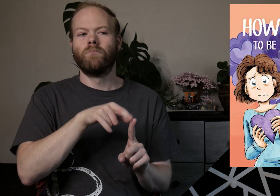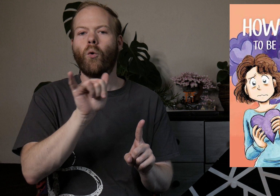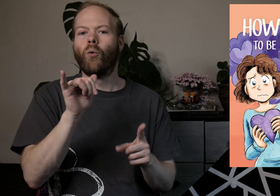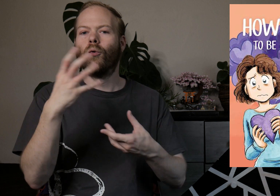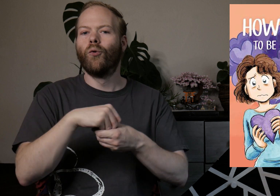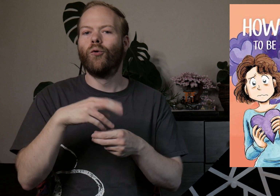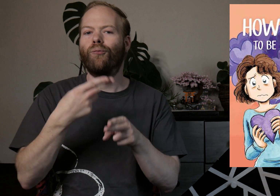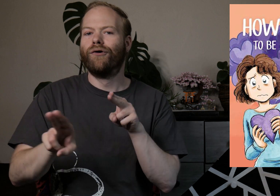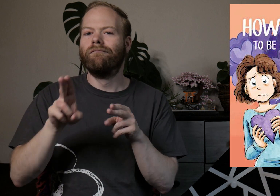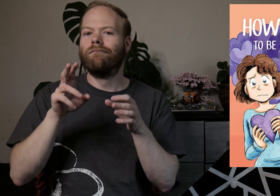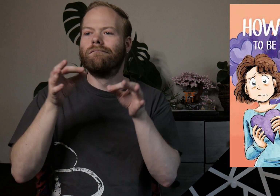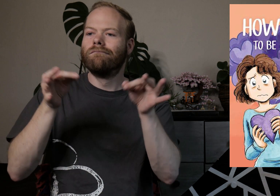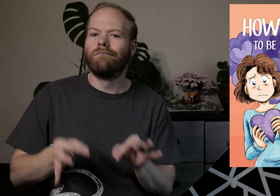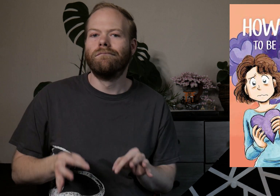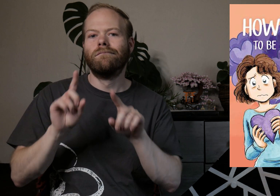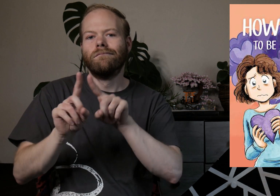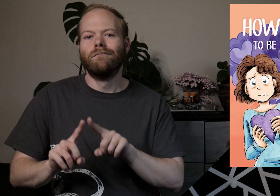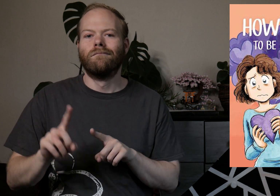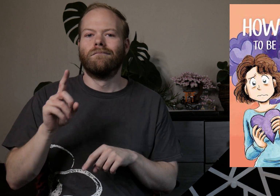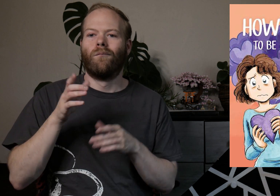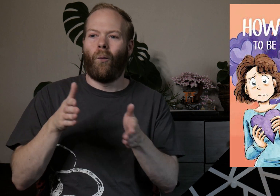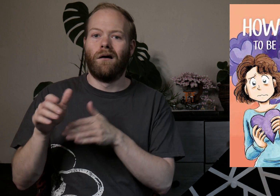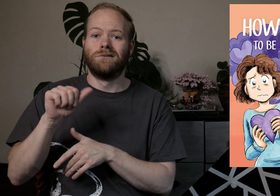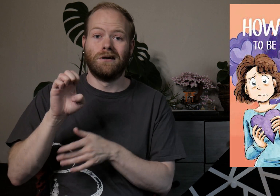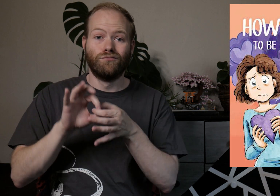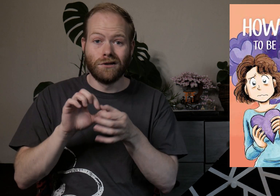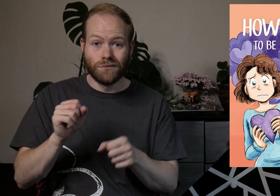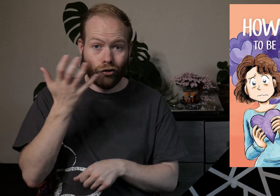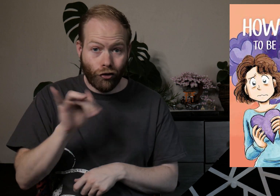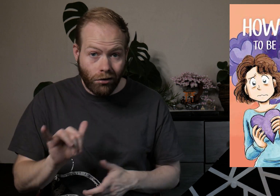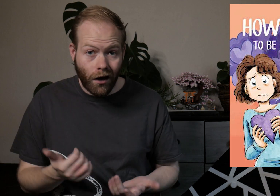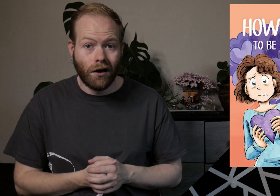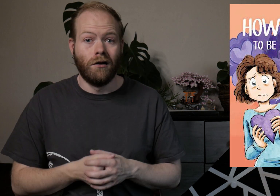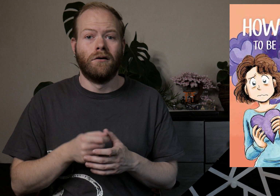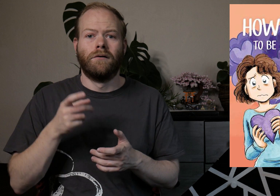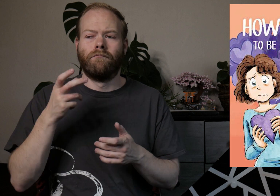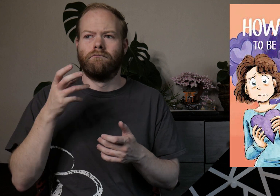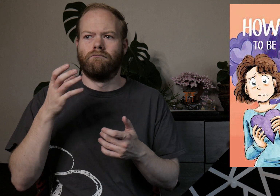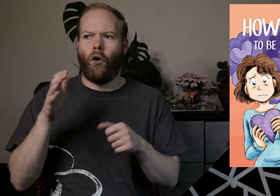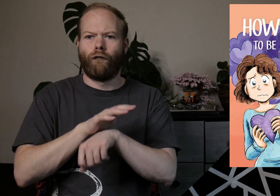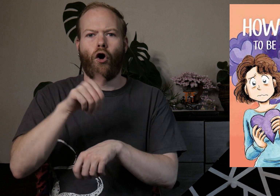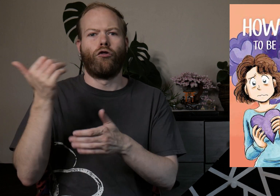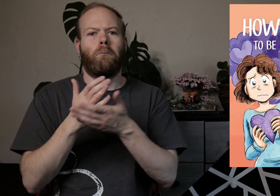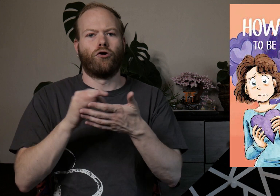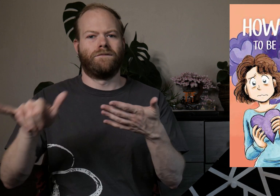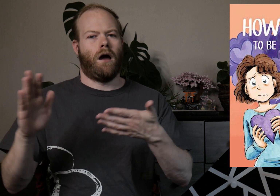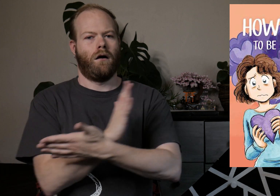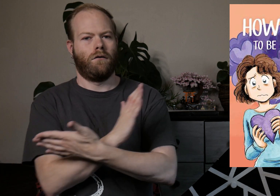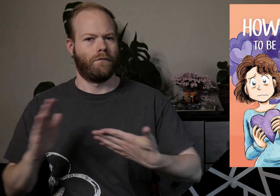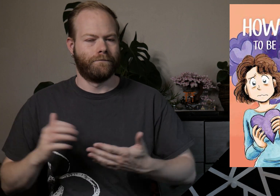they also included brief descriptions of various ways ace relationships can look like, covered other parts of the spectrum.